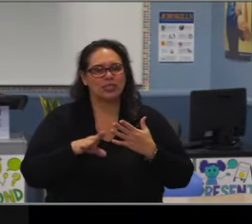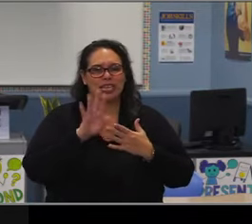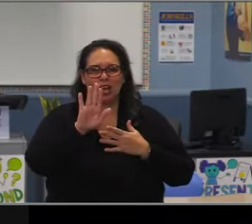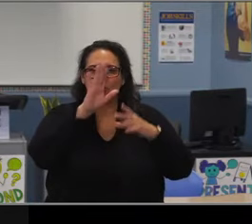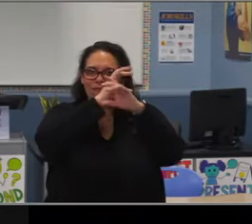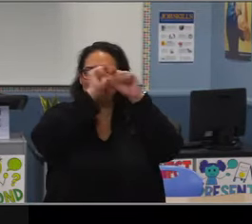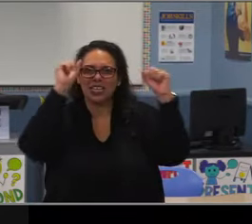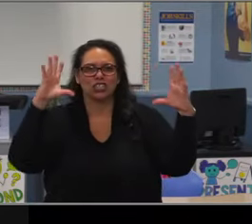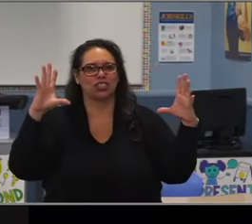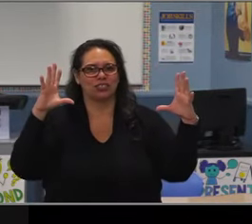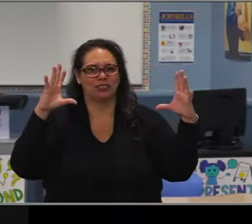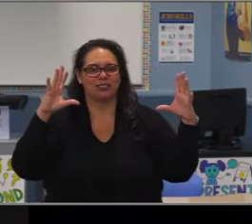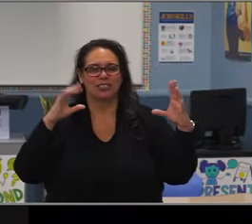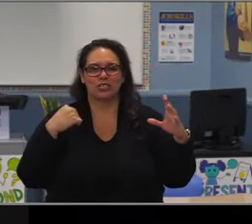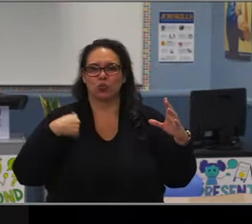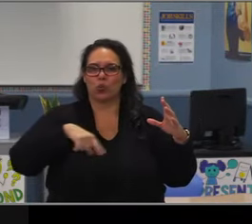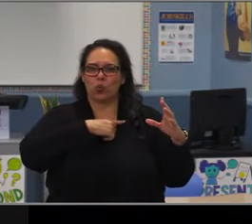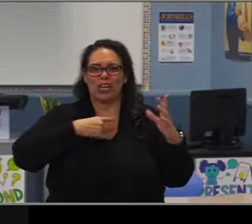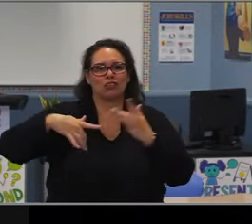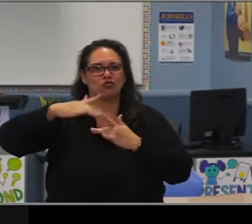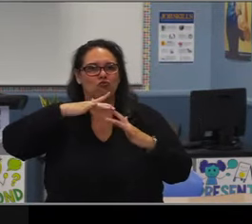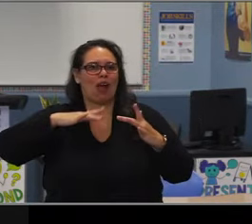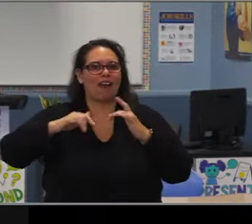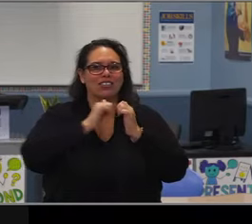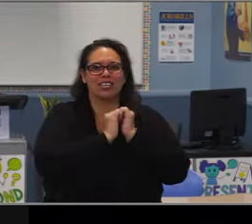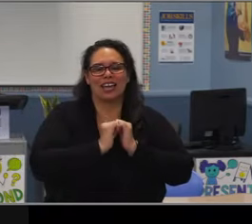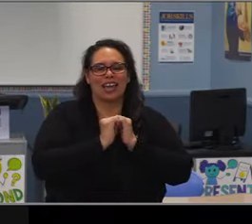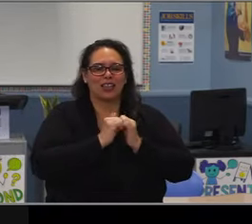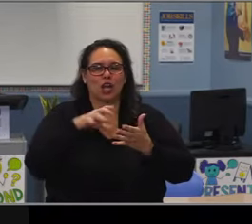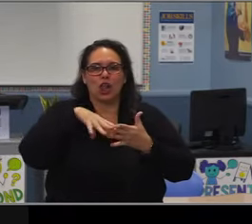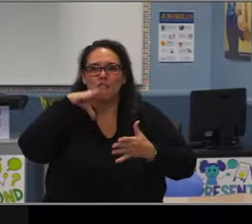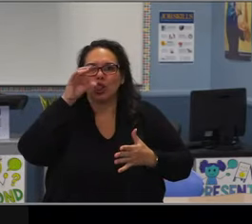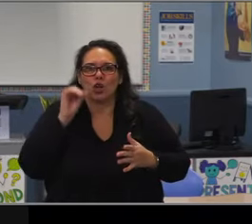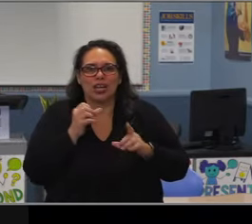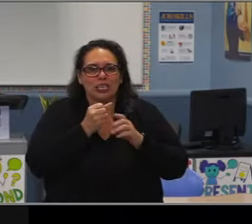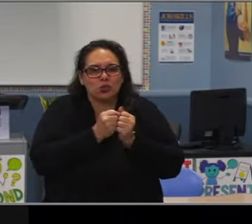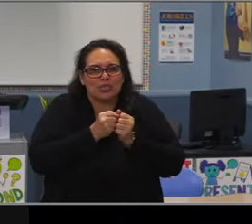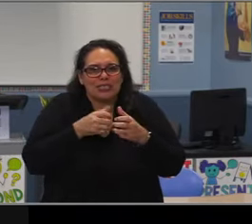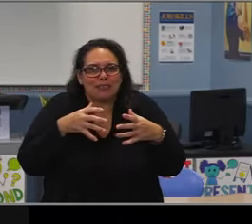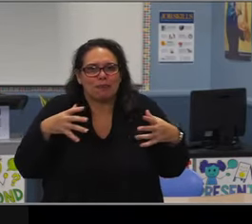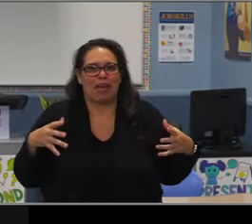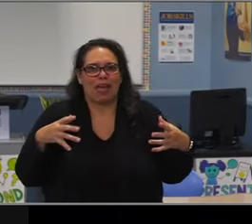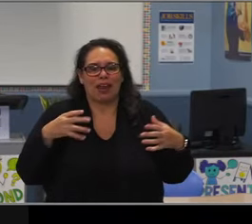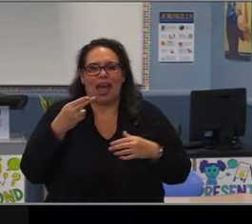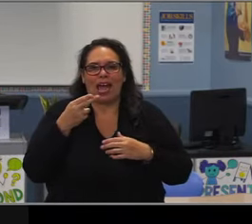Thank you. It's not enough to say thank you for everything you've done. I'm gonna I miss you.